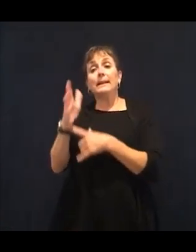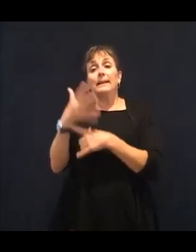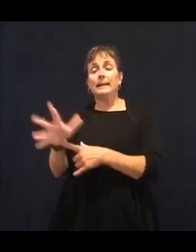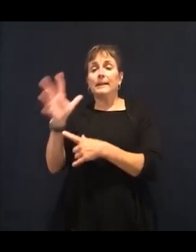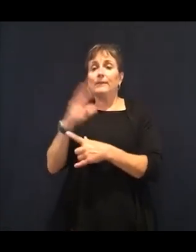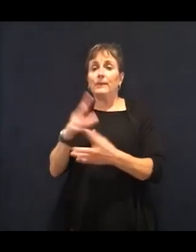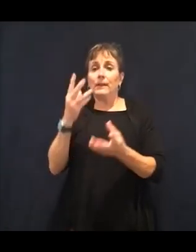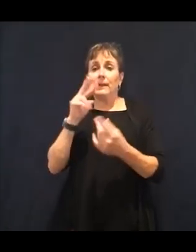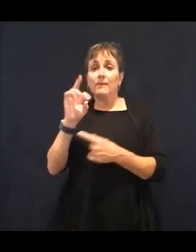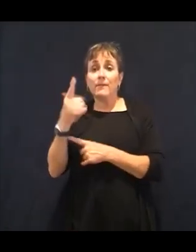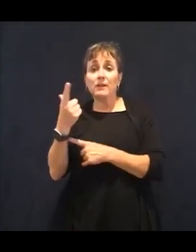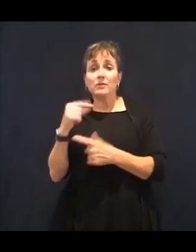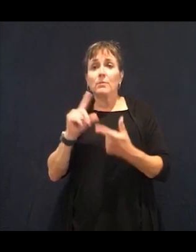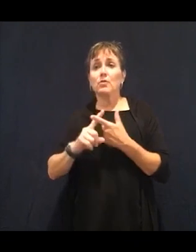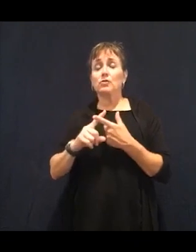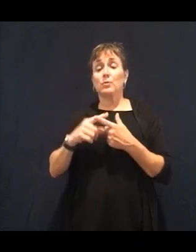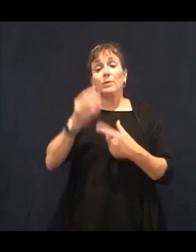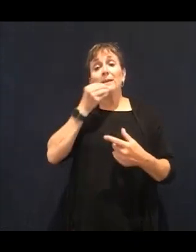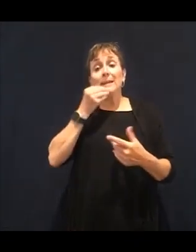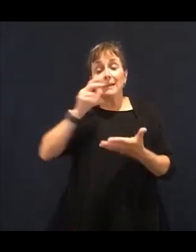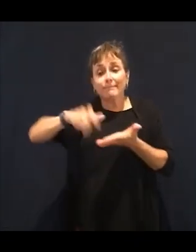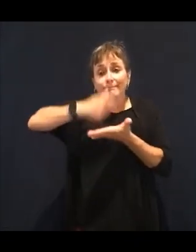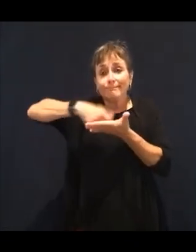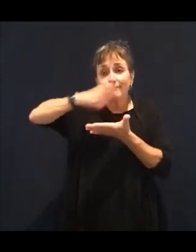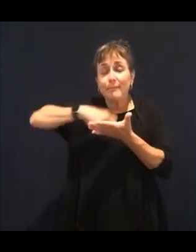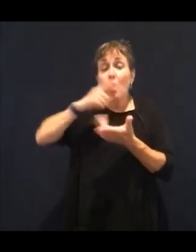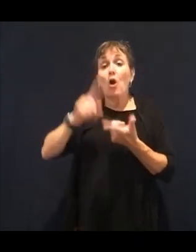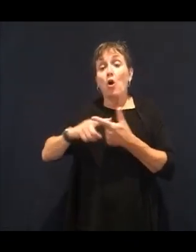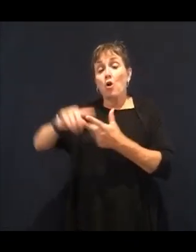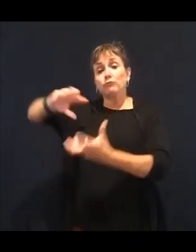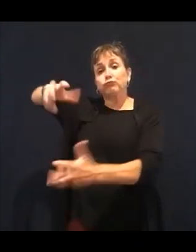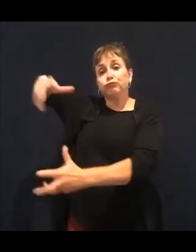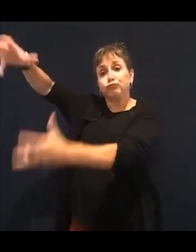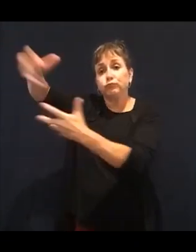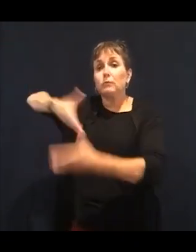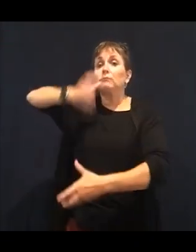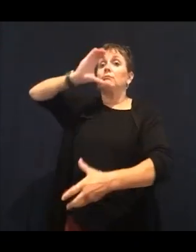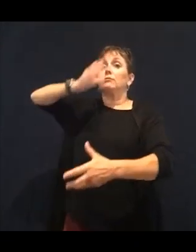are there for a specific reason. They bring certain vitamins and minerals, but most